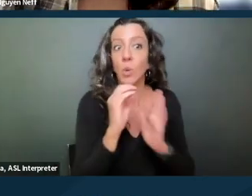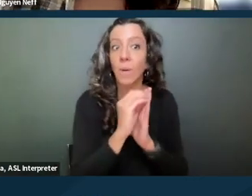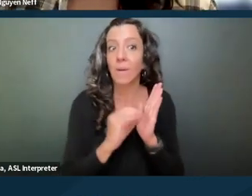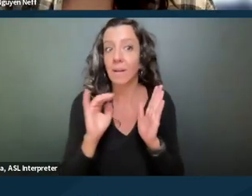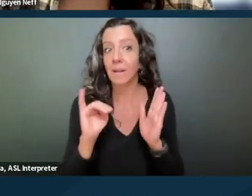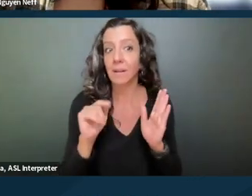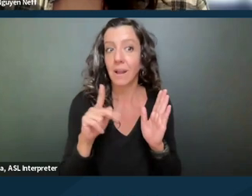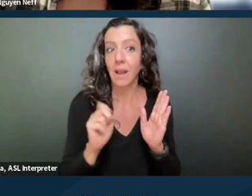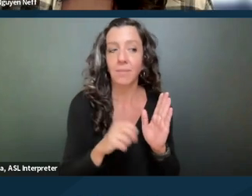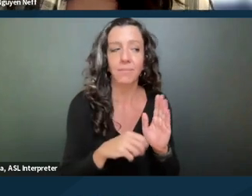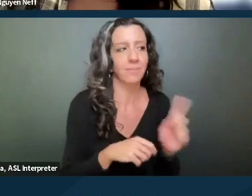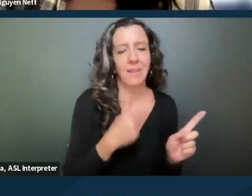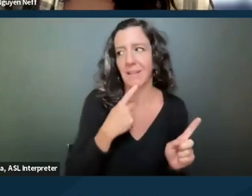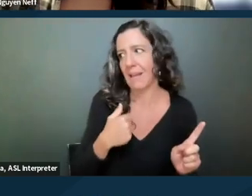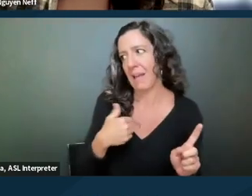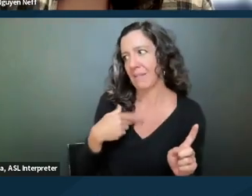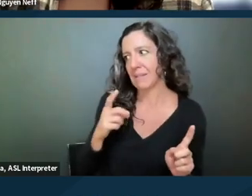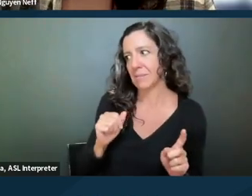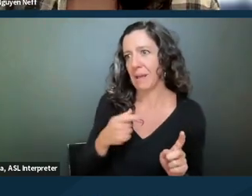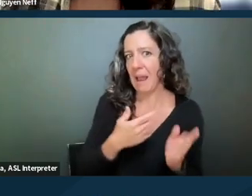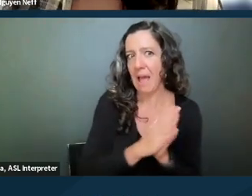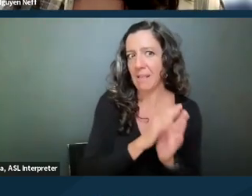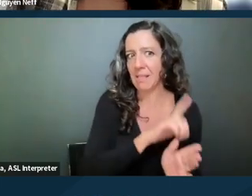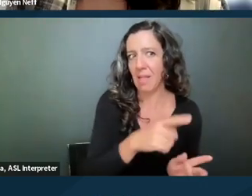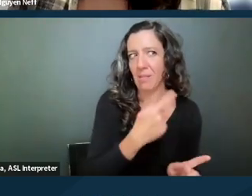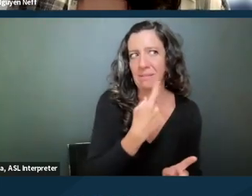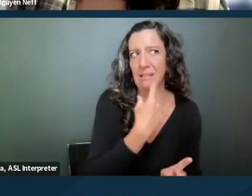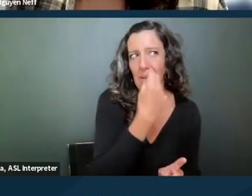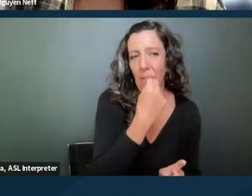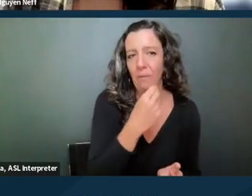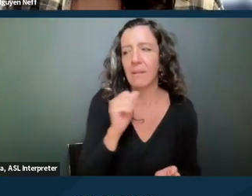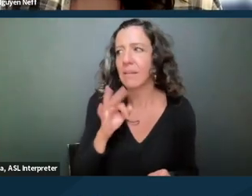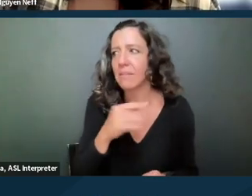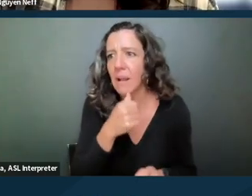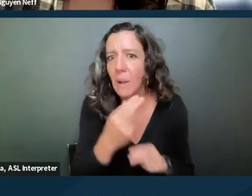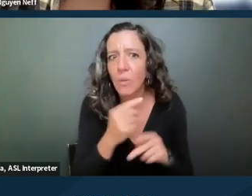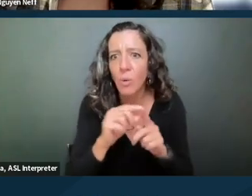and I asked my landlord for this, and they said no, even if they don't use a phrase reasonable accommodation,